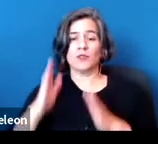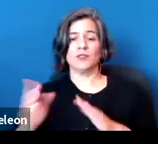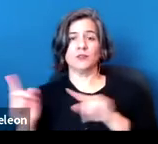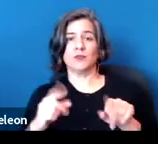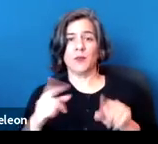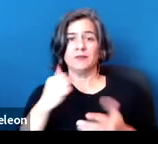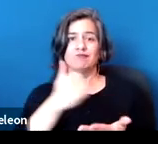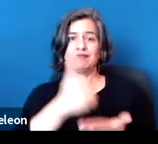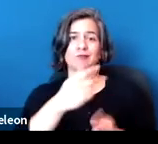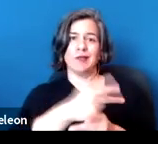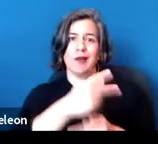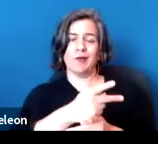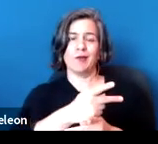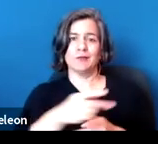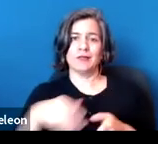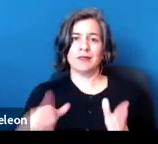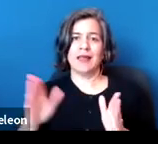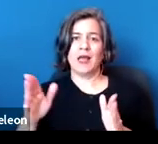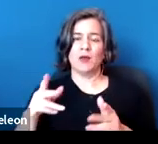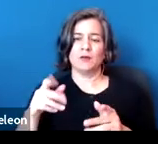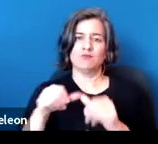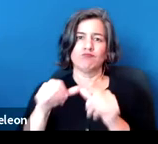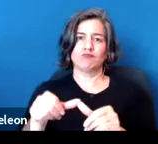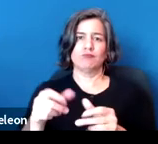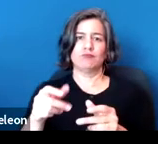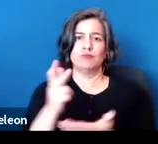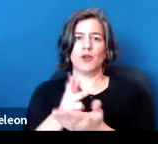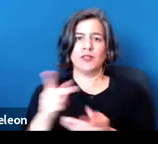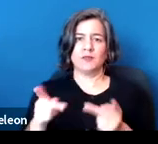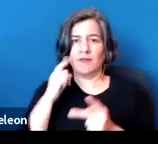Something that might be considered an administrative adjustment